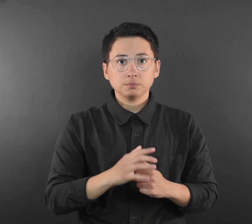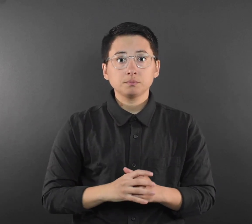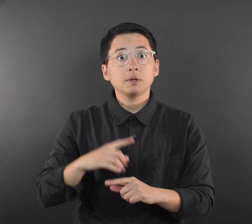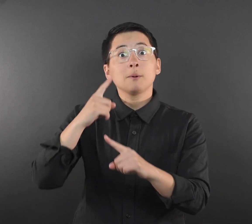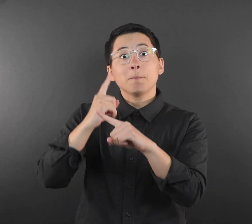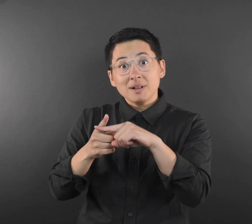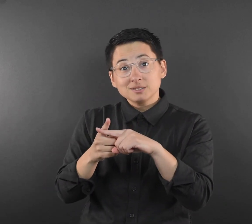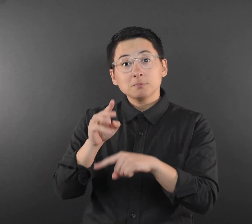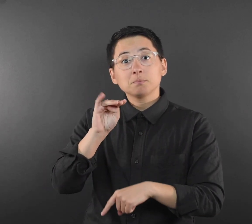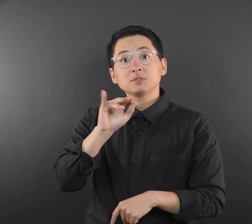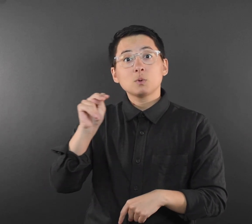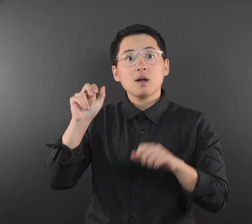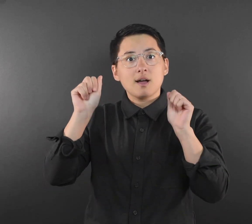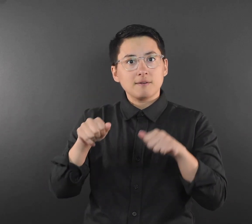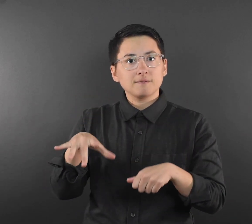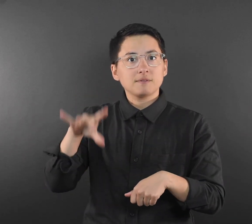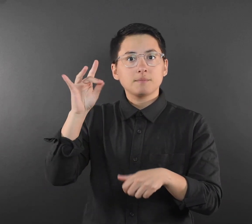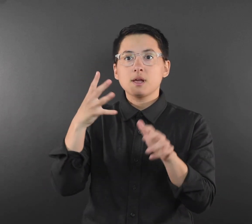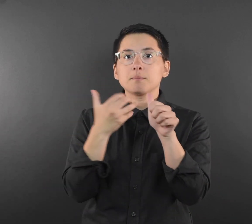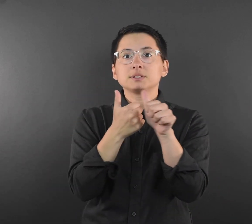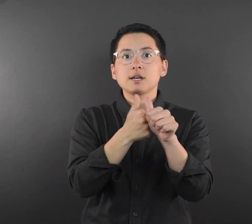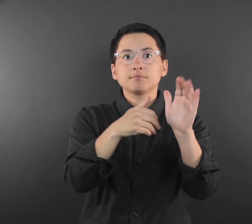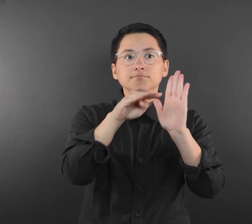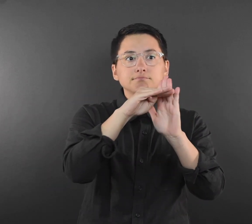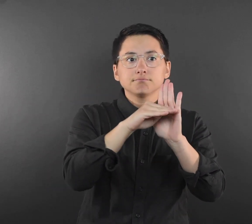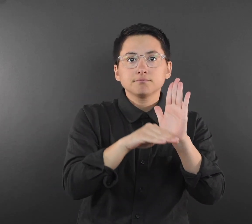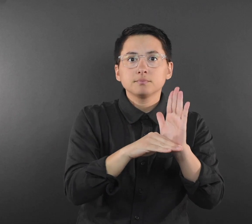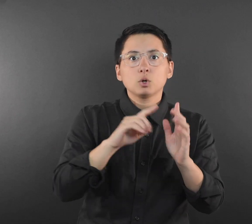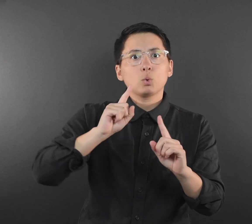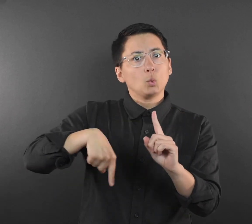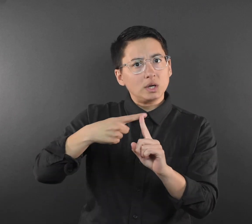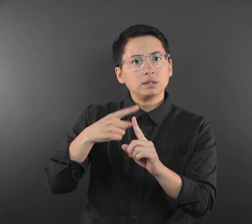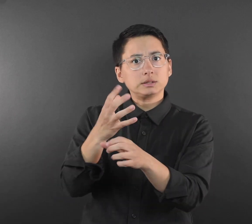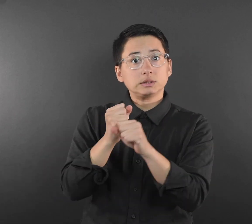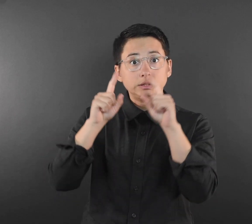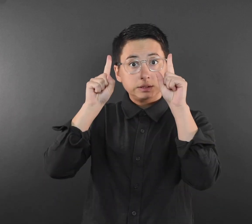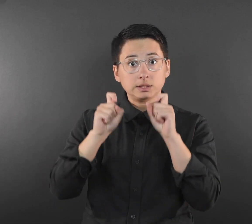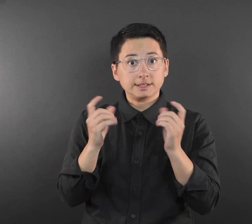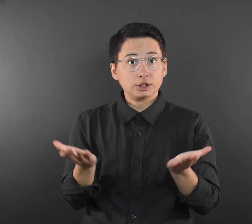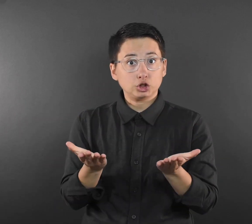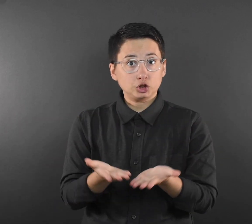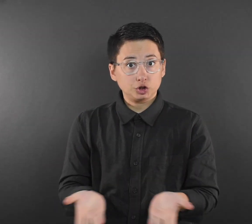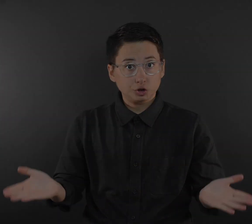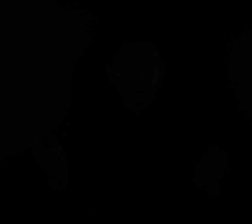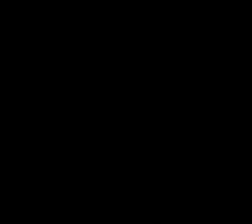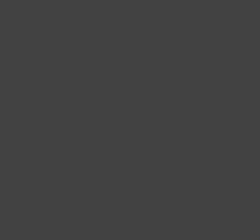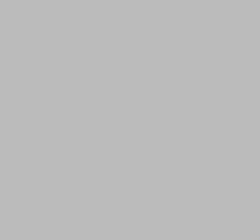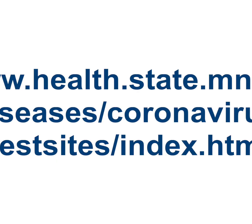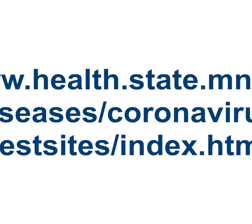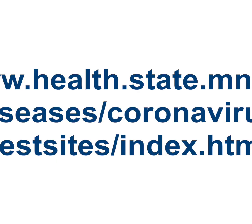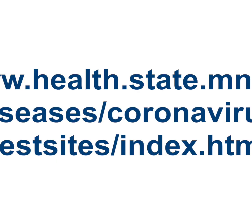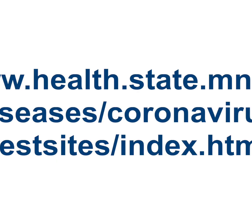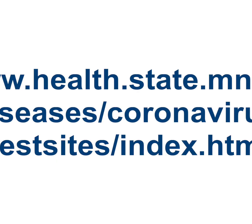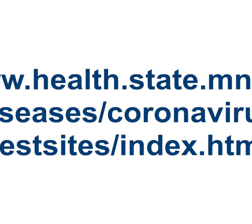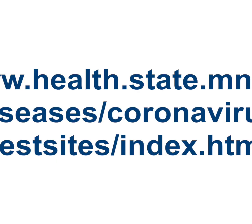Additionally, people in Minnesota can find up-to-date guidance on when to get tested here.